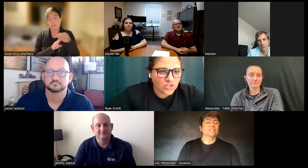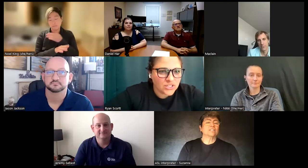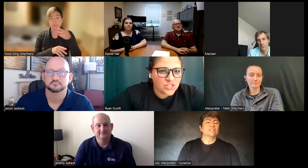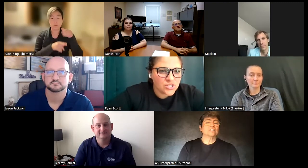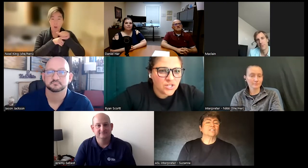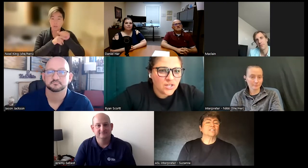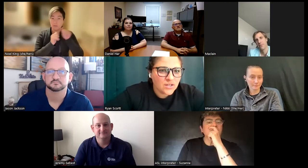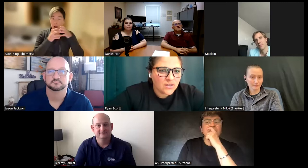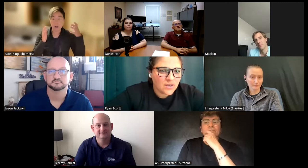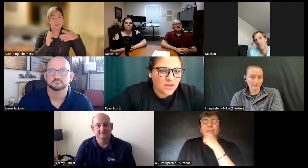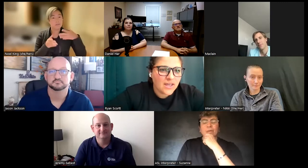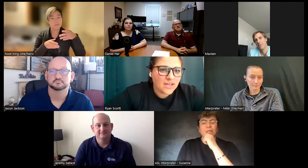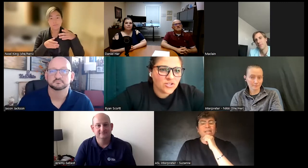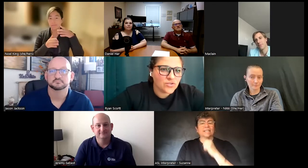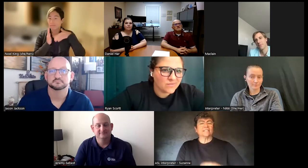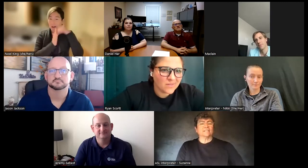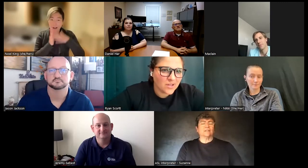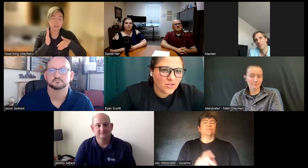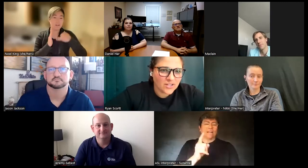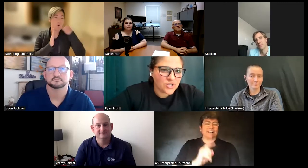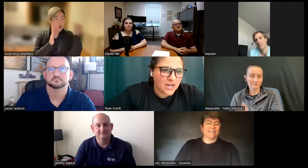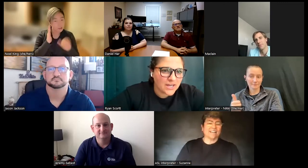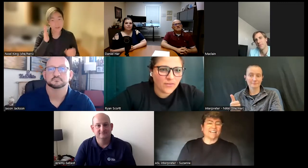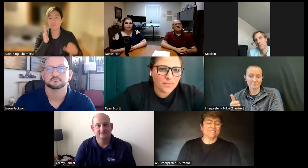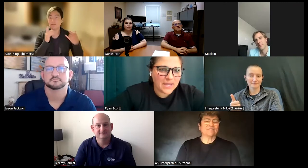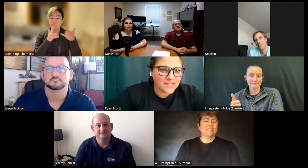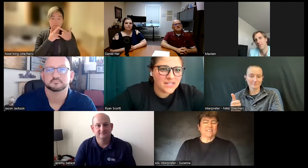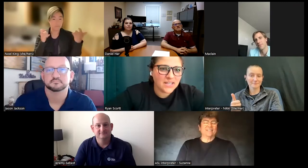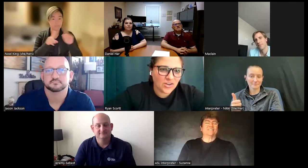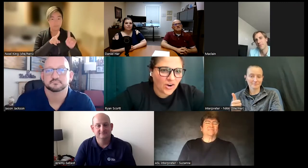knowledge and a lot of training for painting and